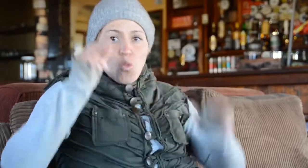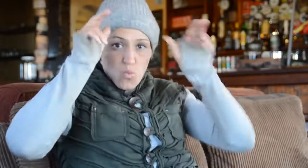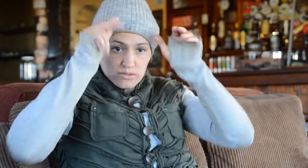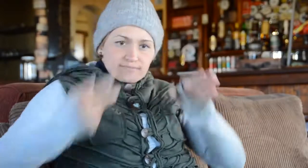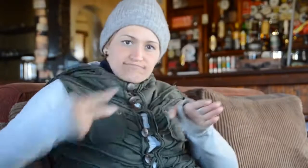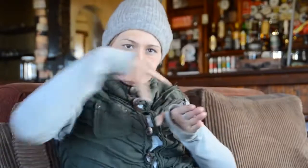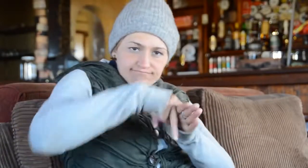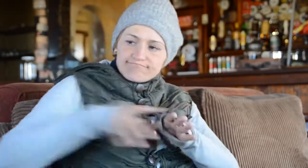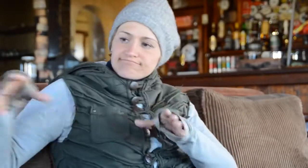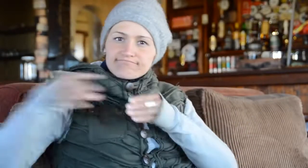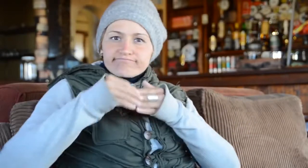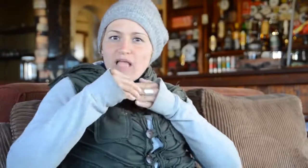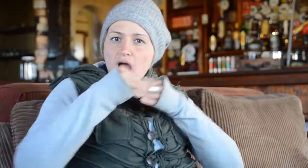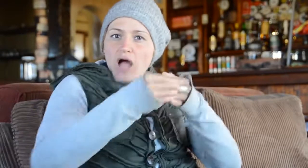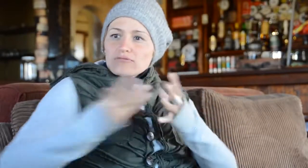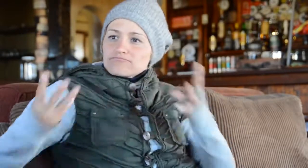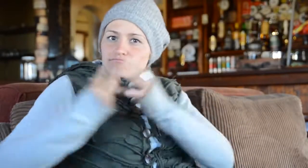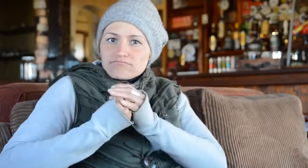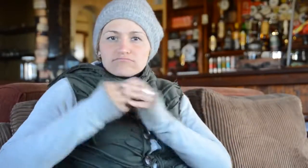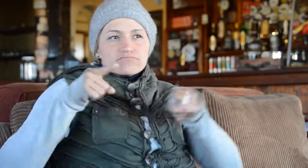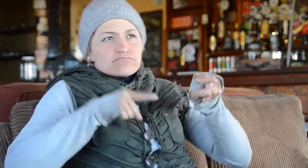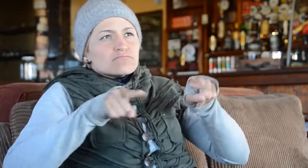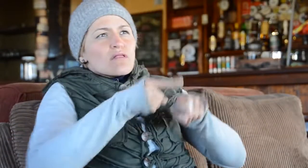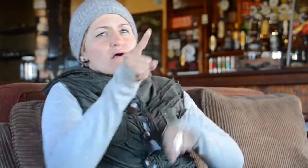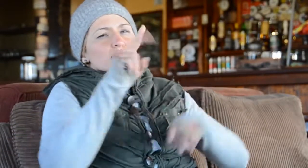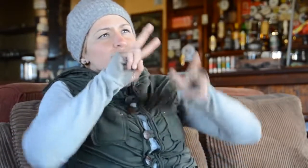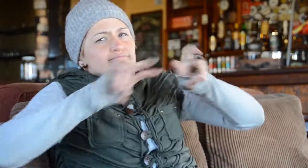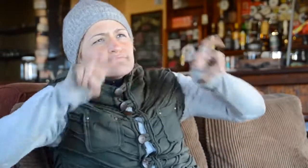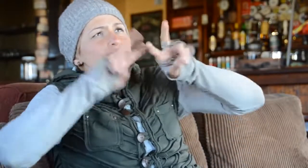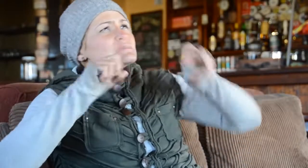the donkey path to see and investigate the